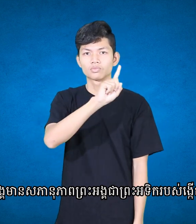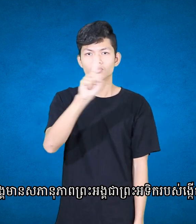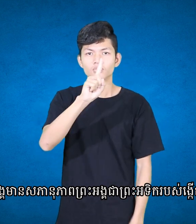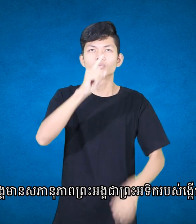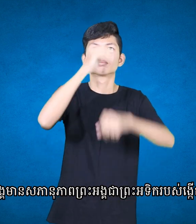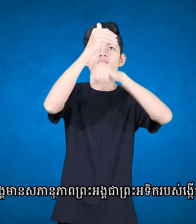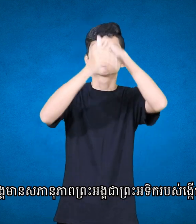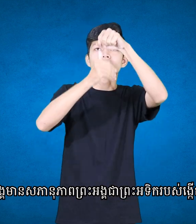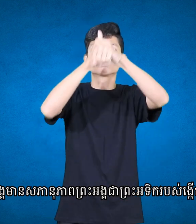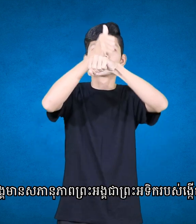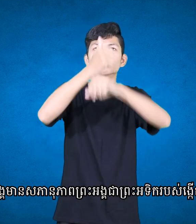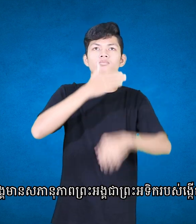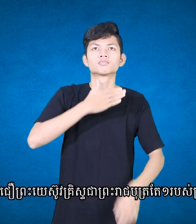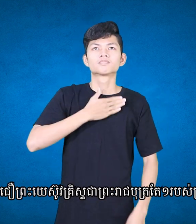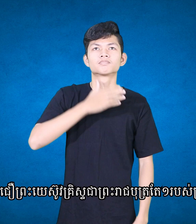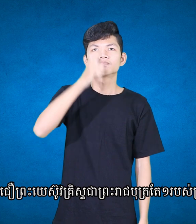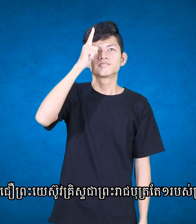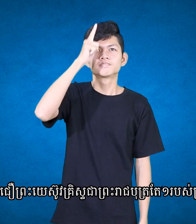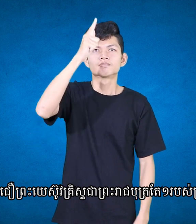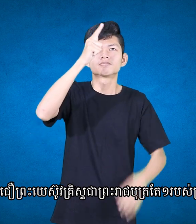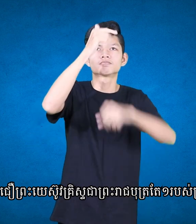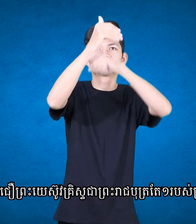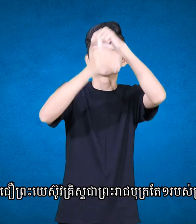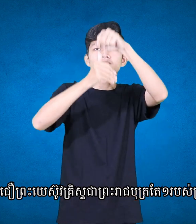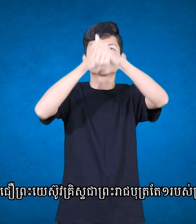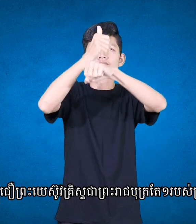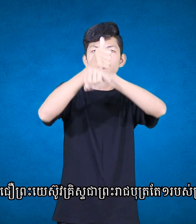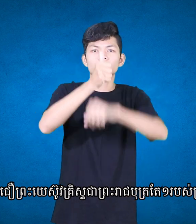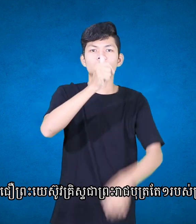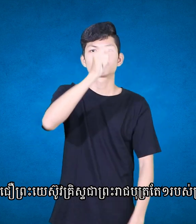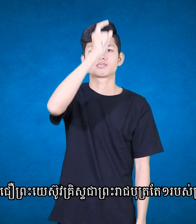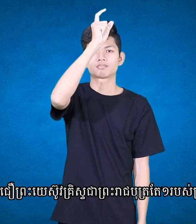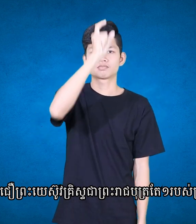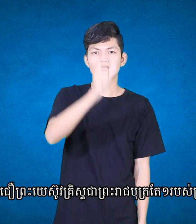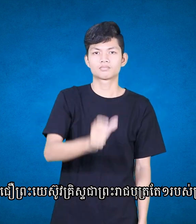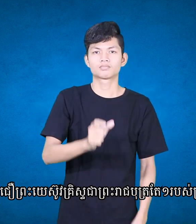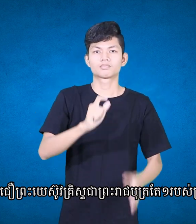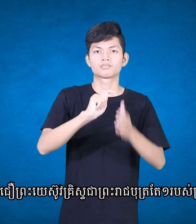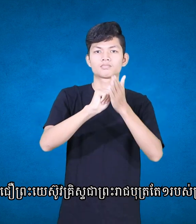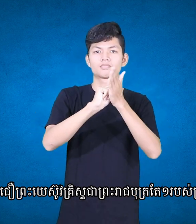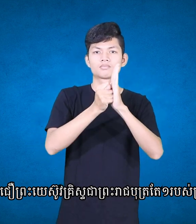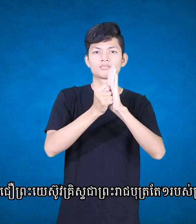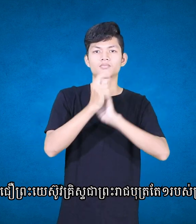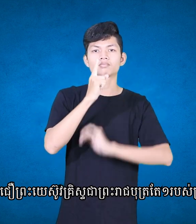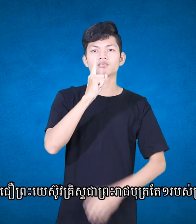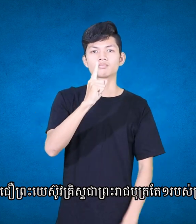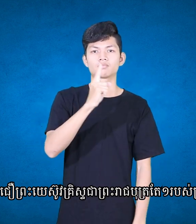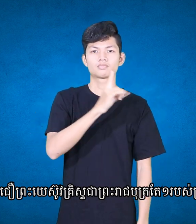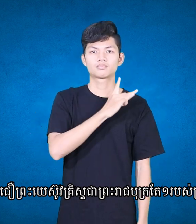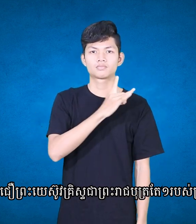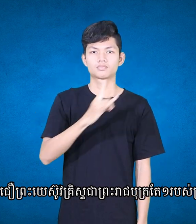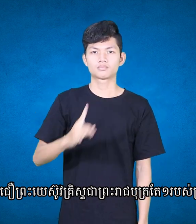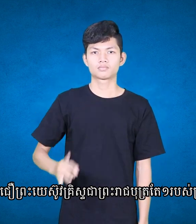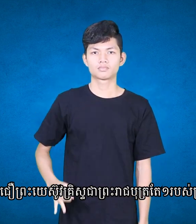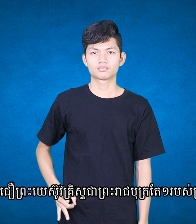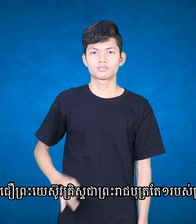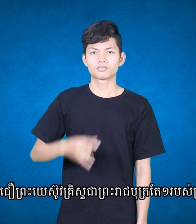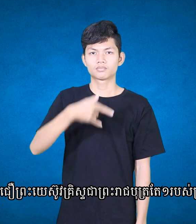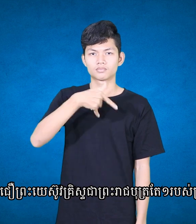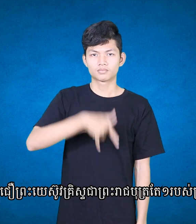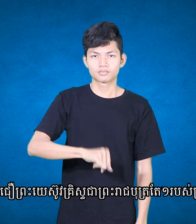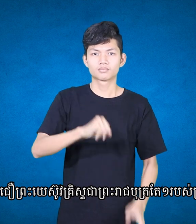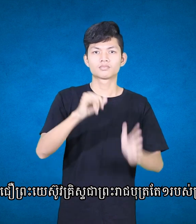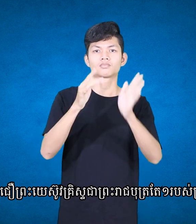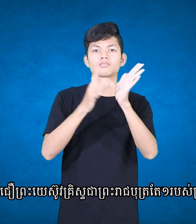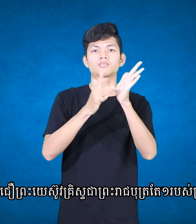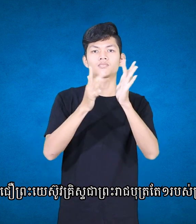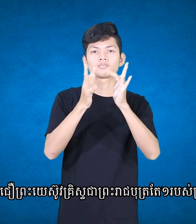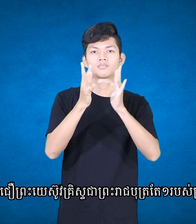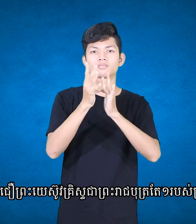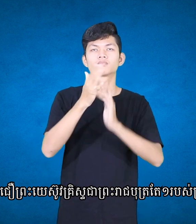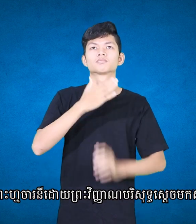I believe in Jesus Christ, his only Son, our Lord